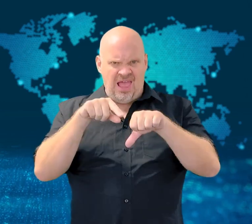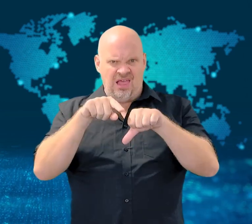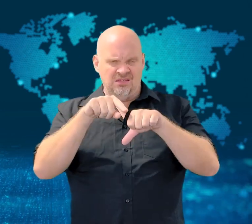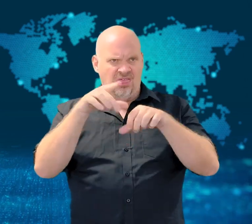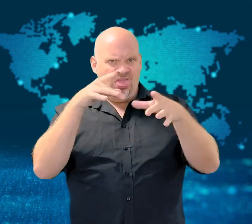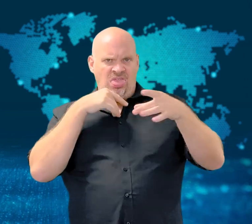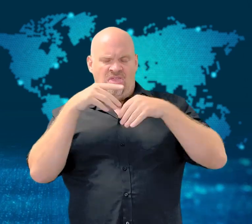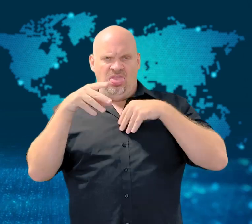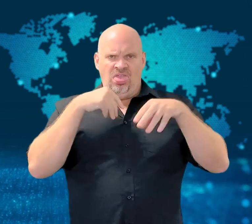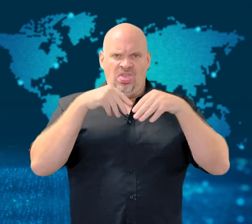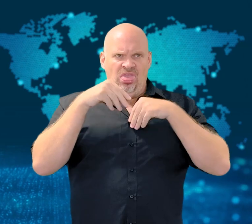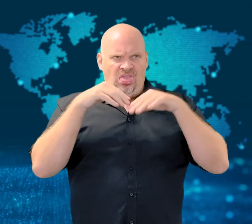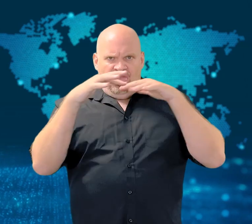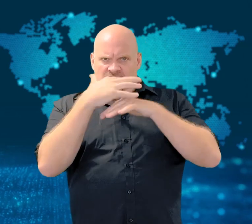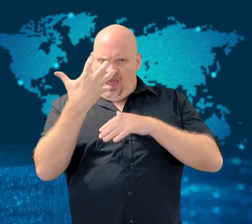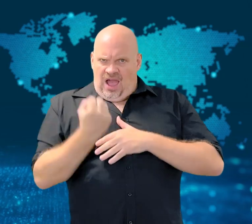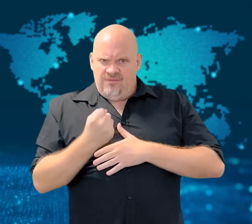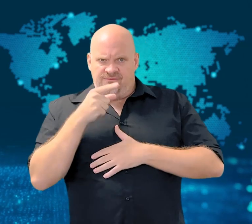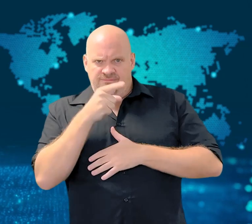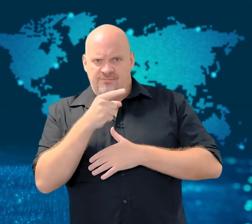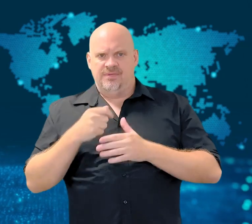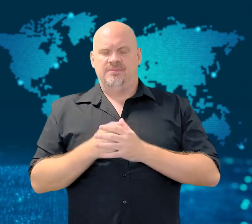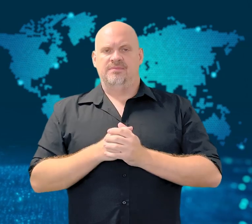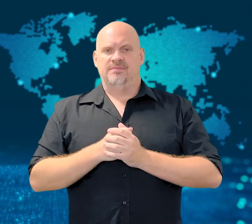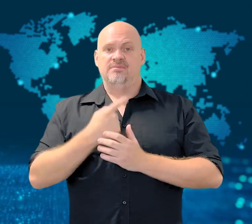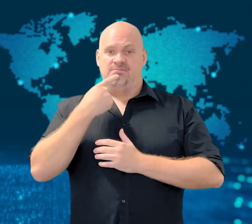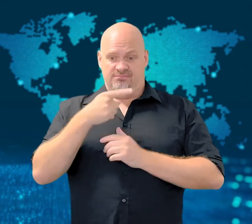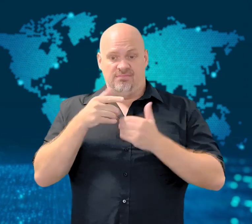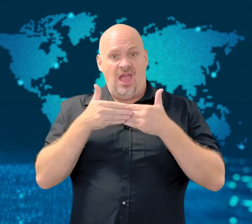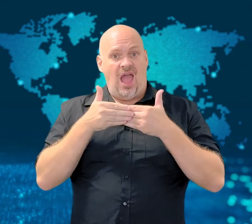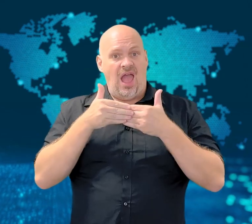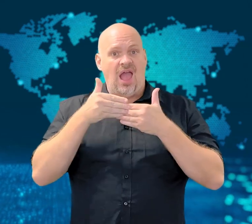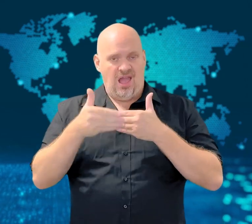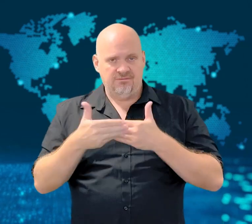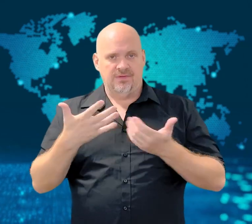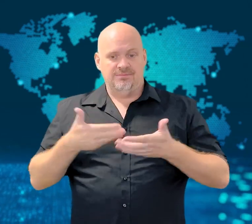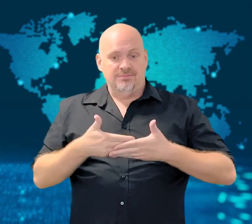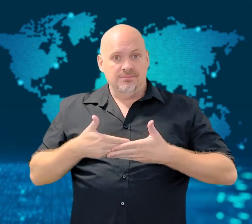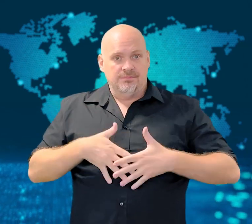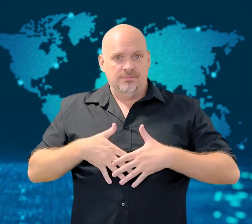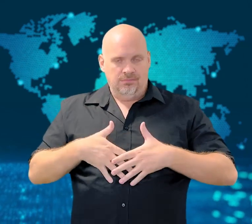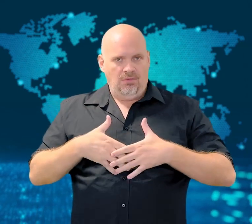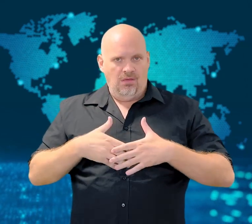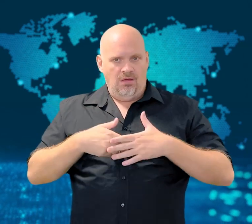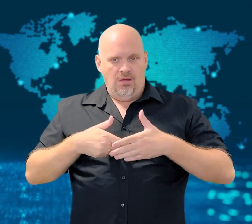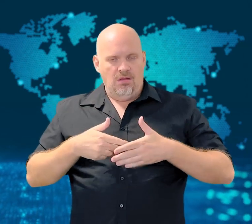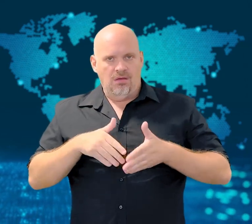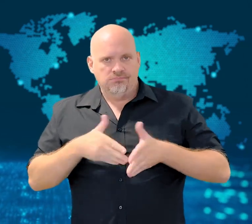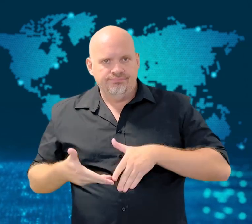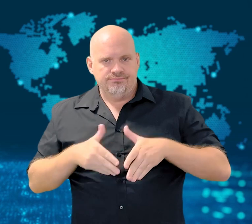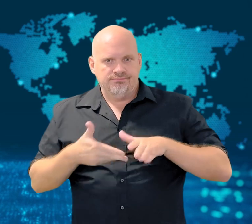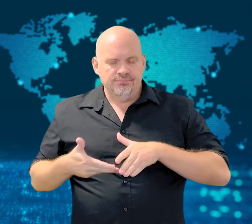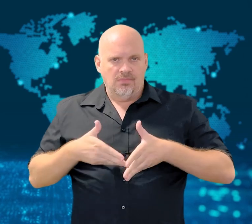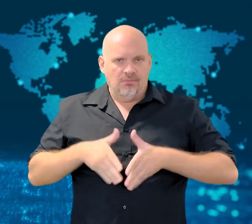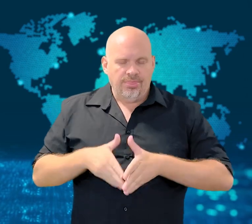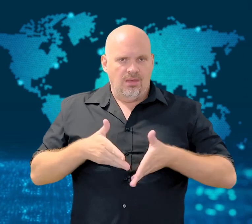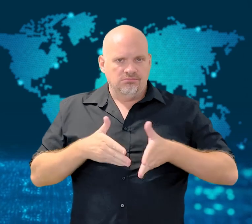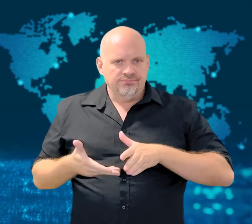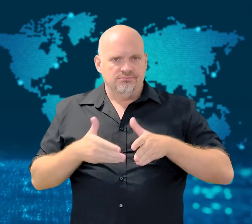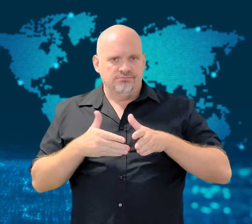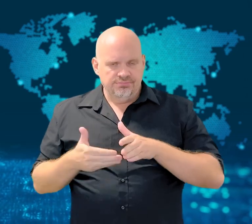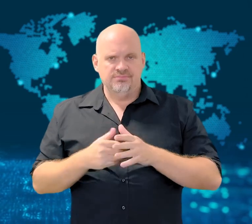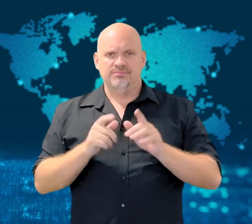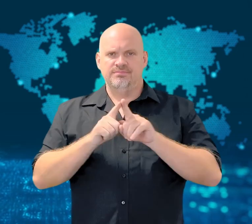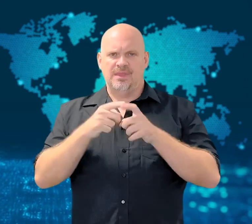Smoke filled the sky for four days, and the community says dangerous chemicals were